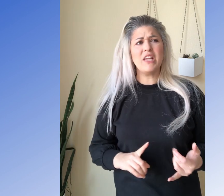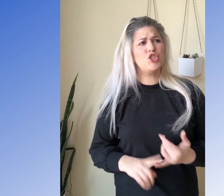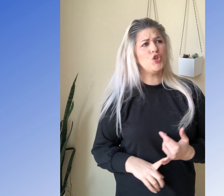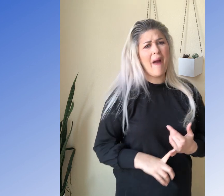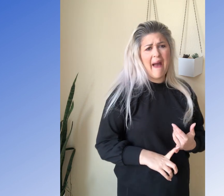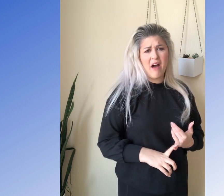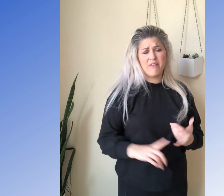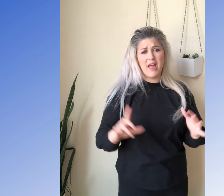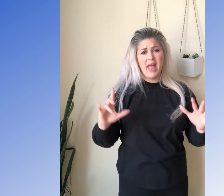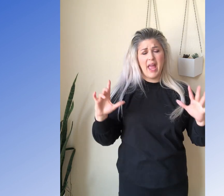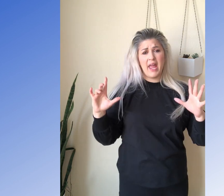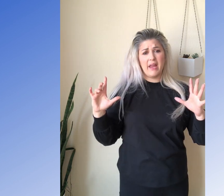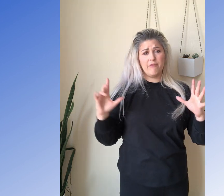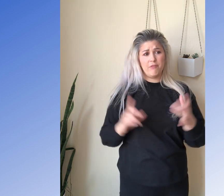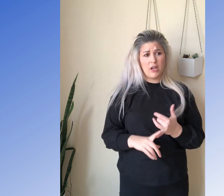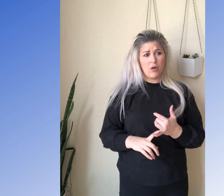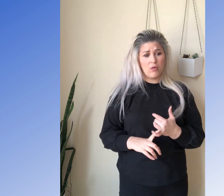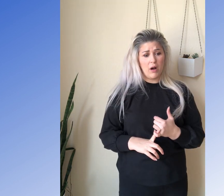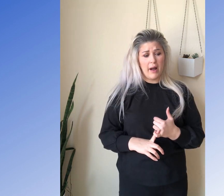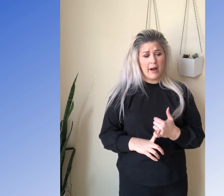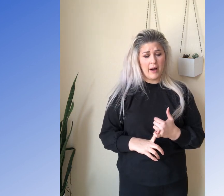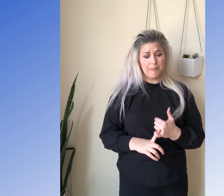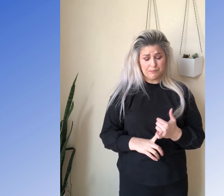I do have a video, um,